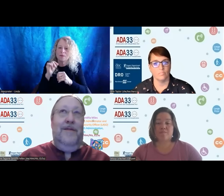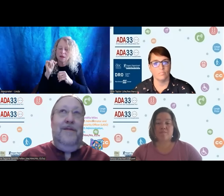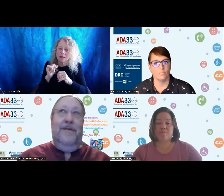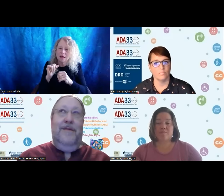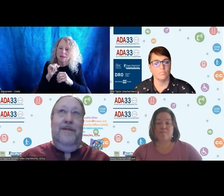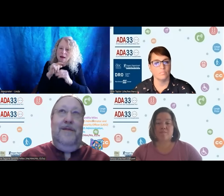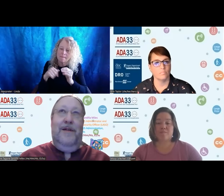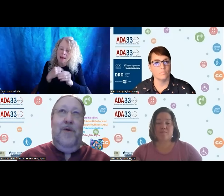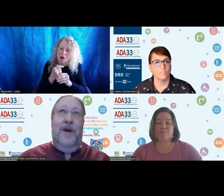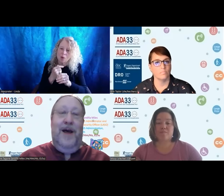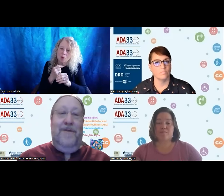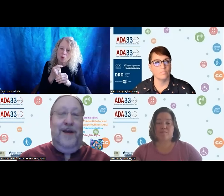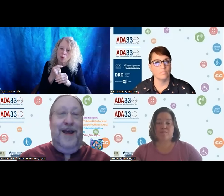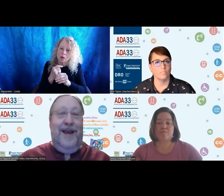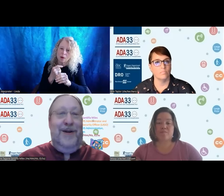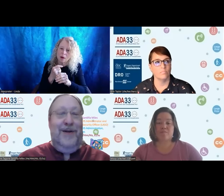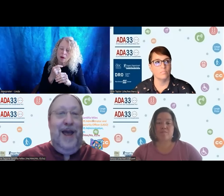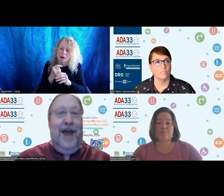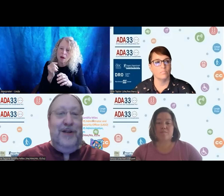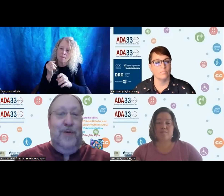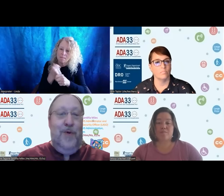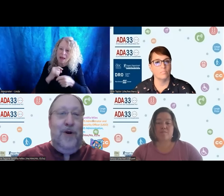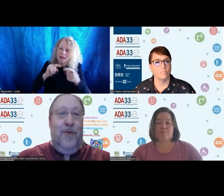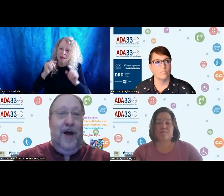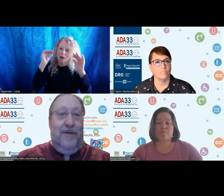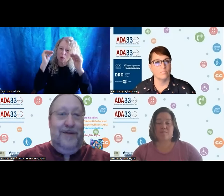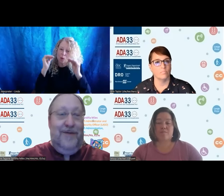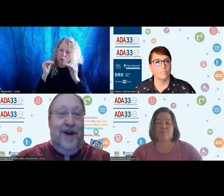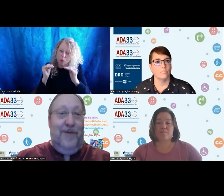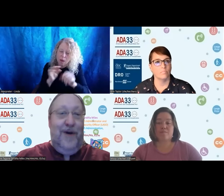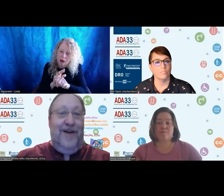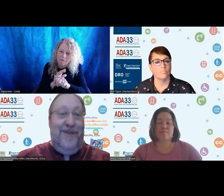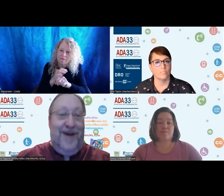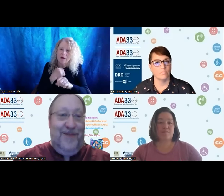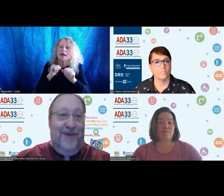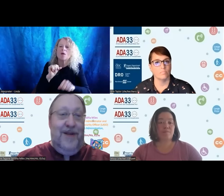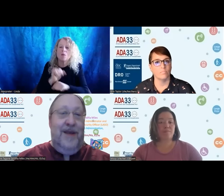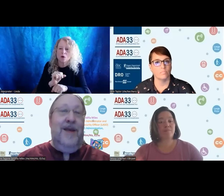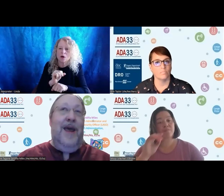it low enough that I can actually work well or as well as possible